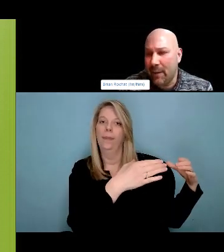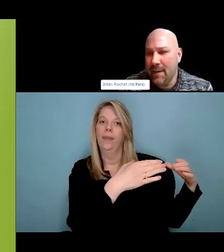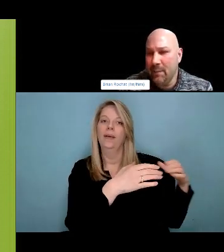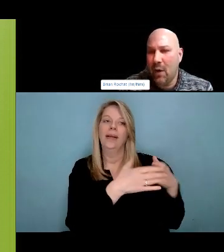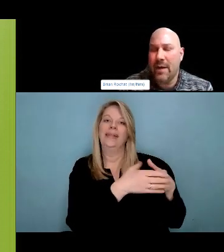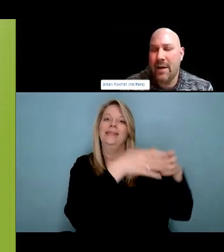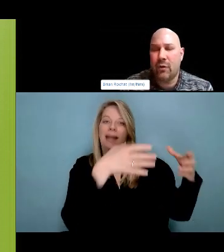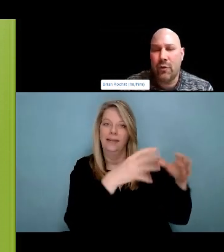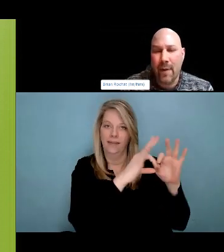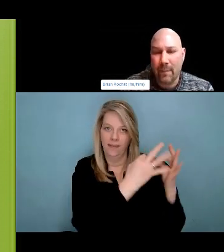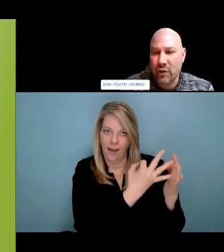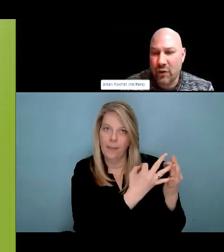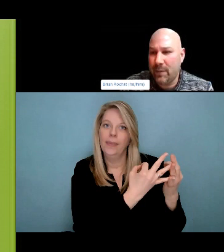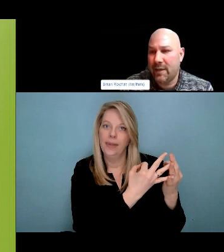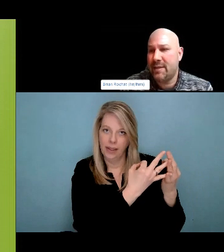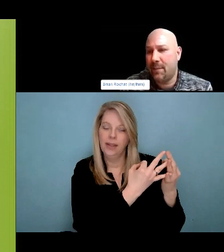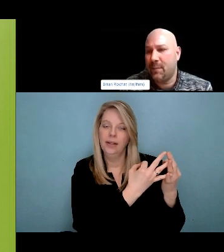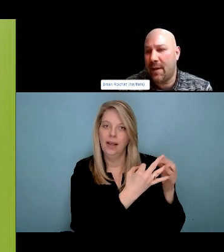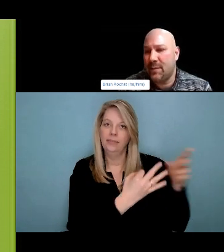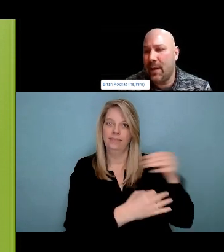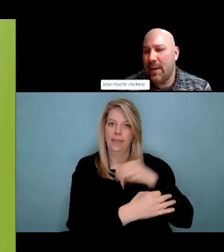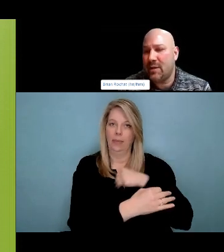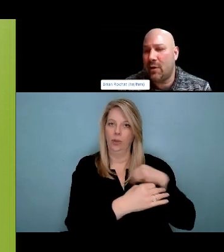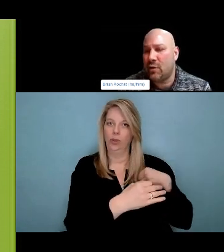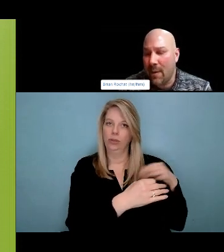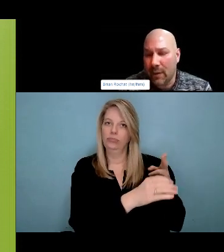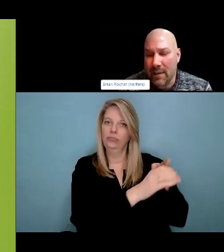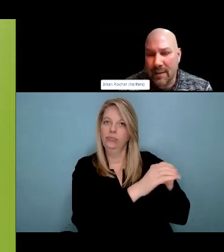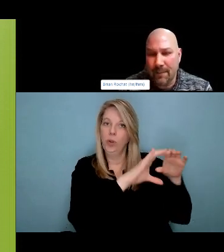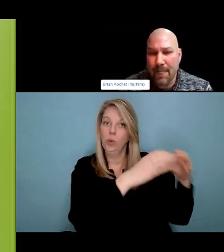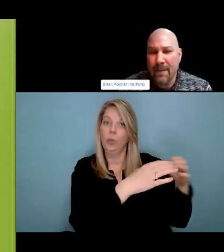like, it comes out of street, street works in Edmonton.